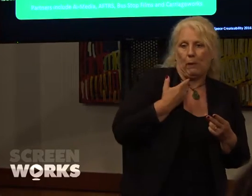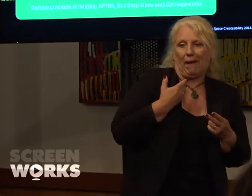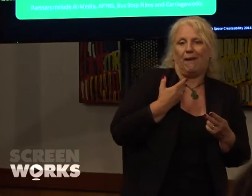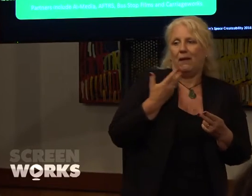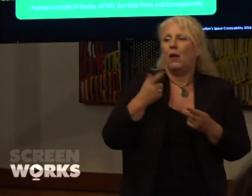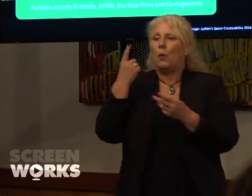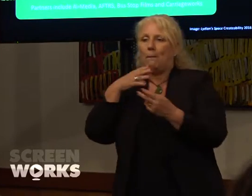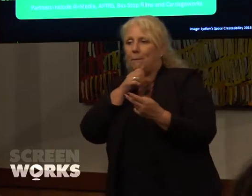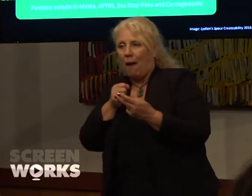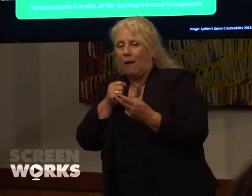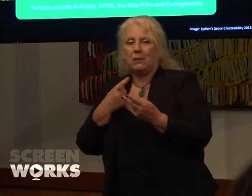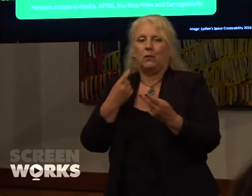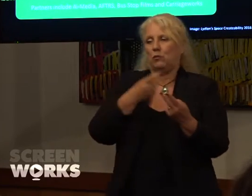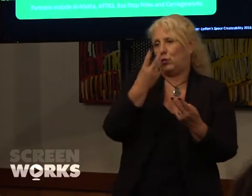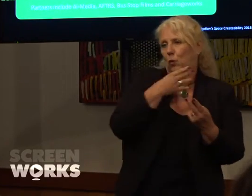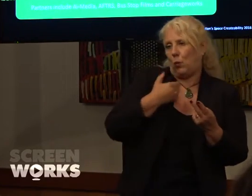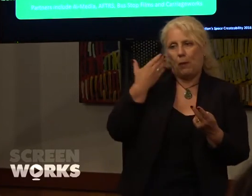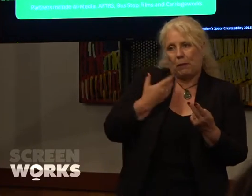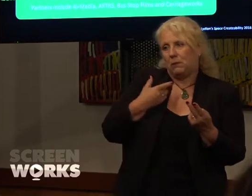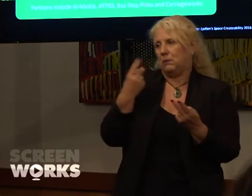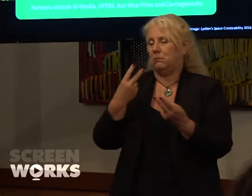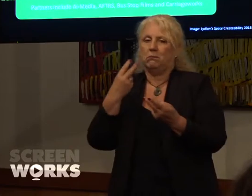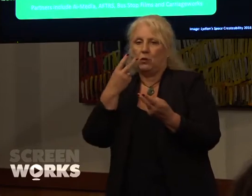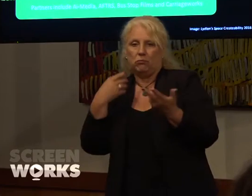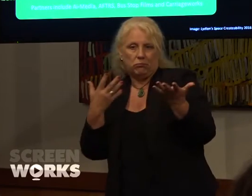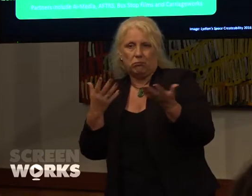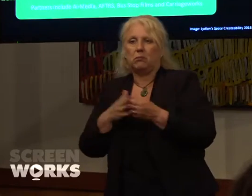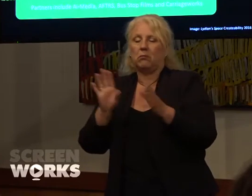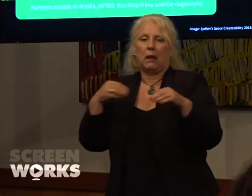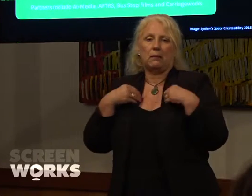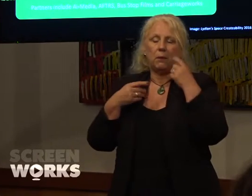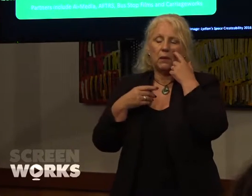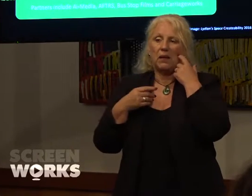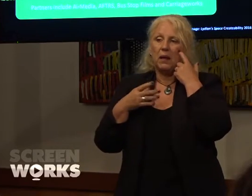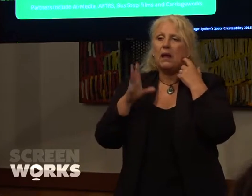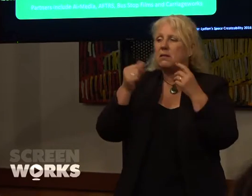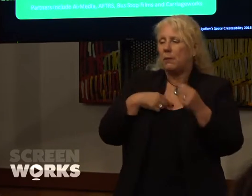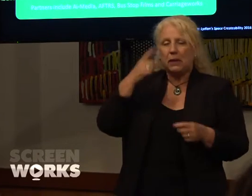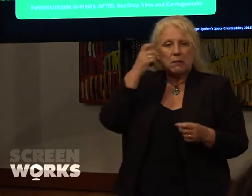we also have sign off on the roles. Some of these initiatives may seem like small projects.